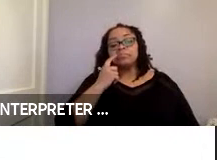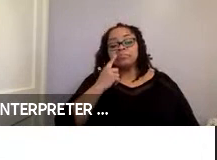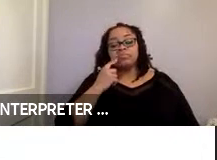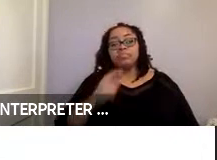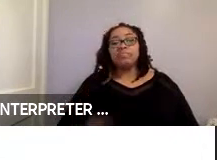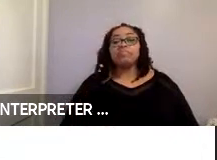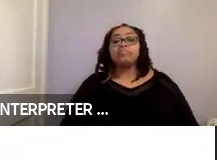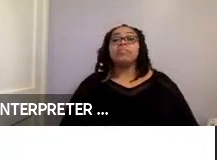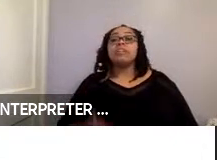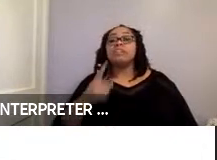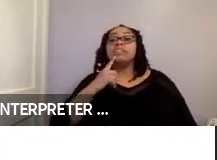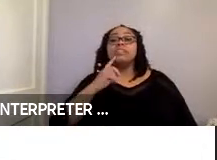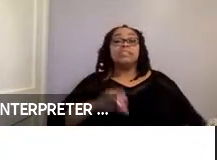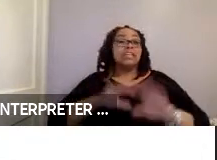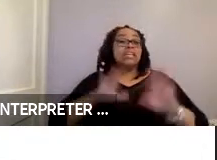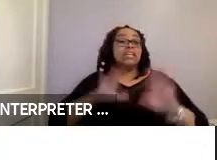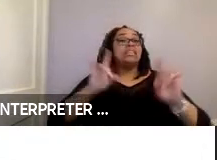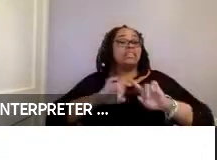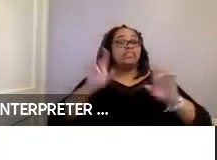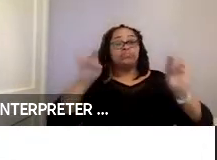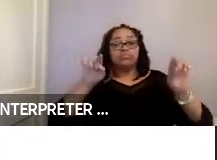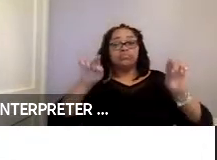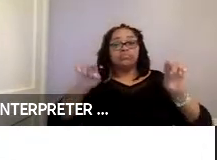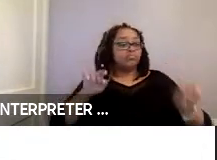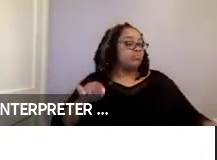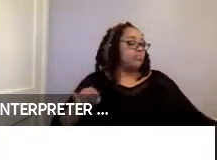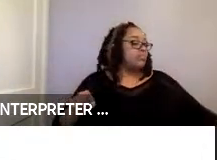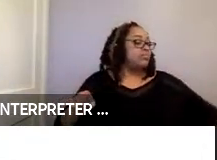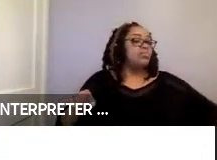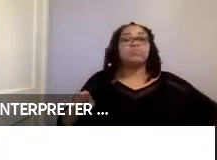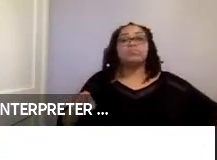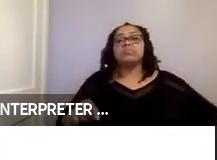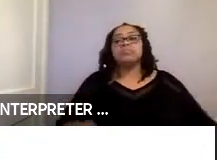Findings indicated clear differences in ratings of difficulty and acceptability between the